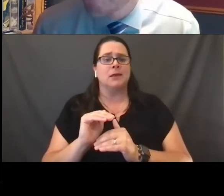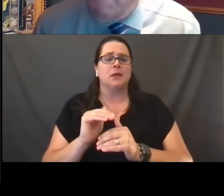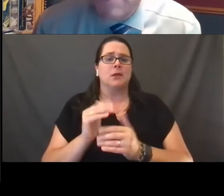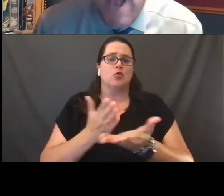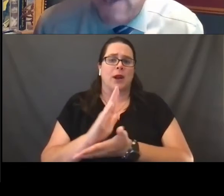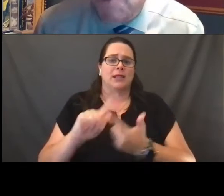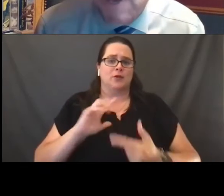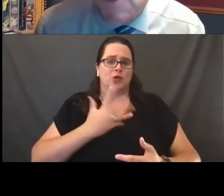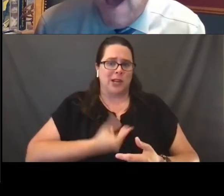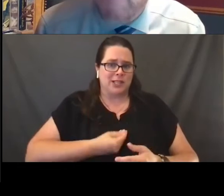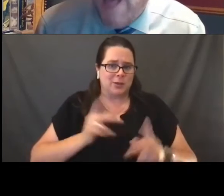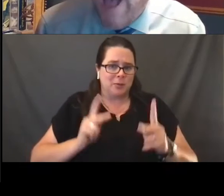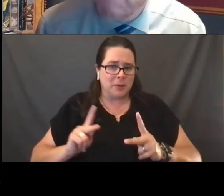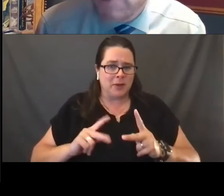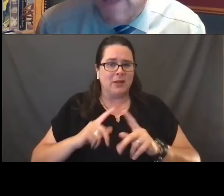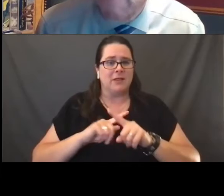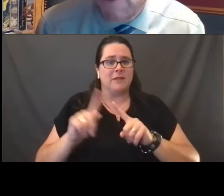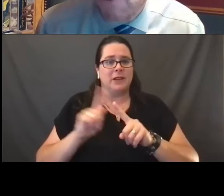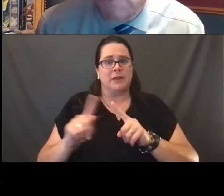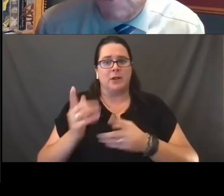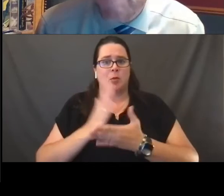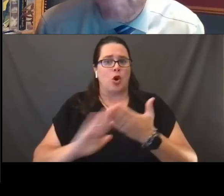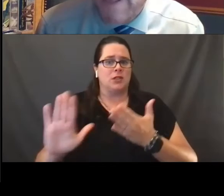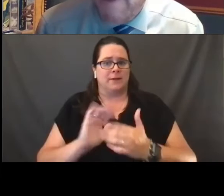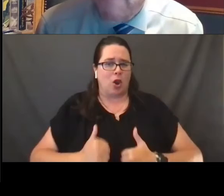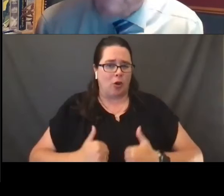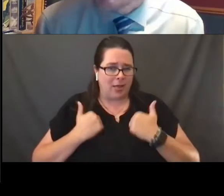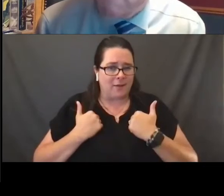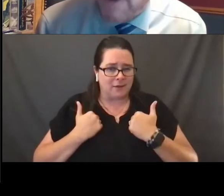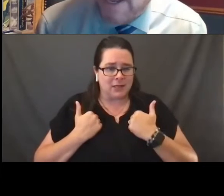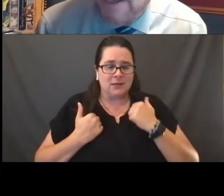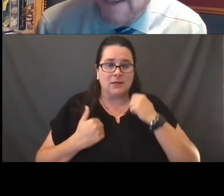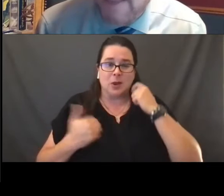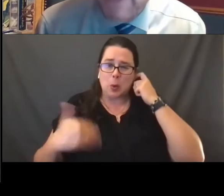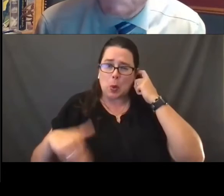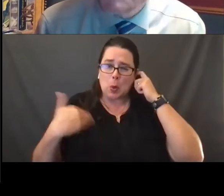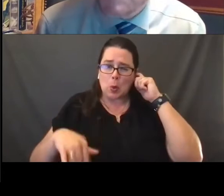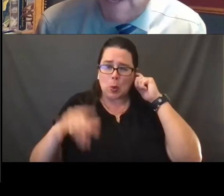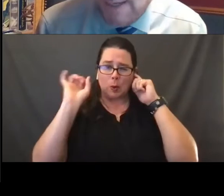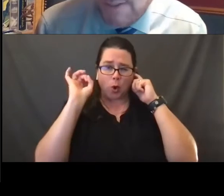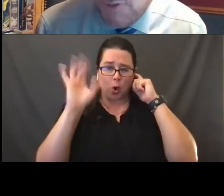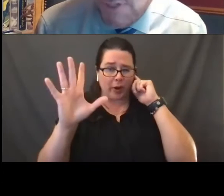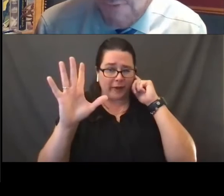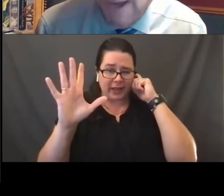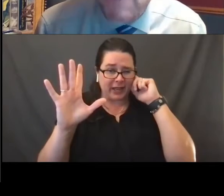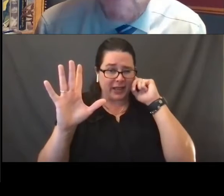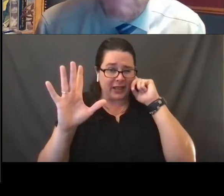and various aspects of lives and livelihoods. That's horrific. That is stunning to see, right?